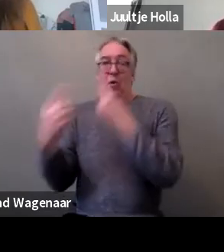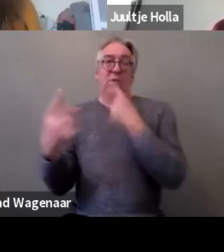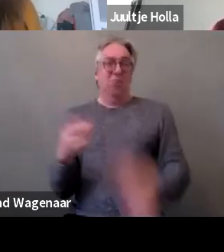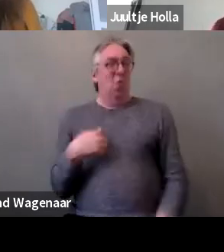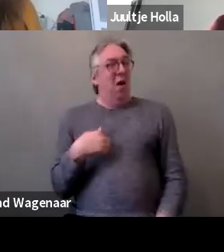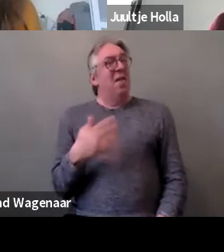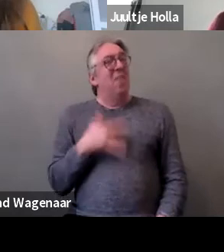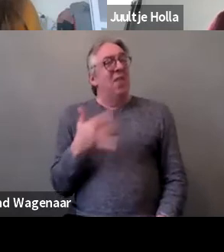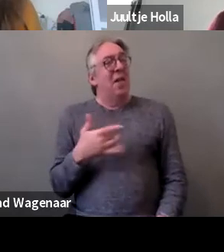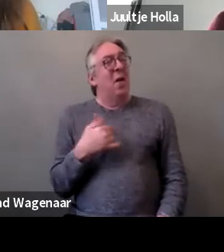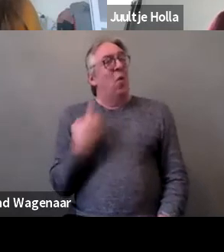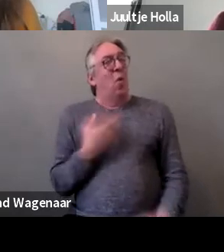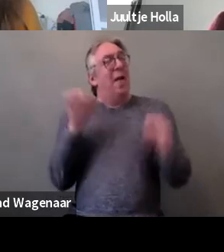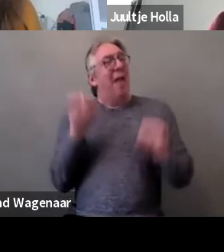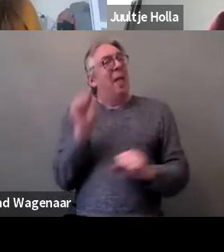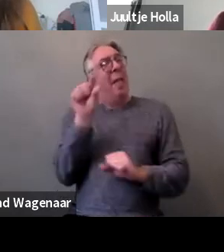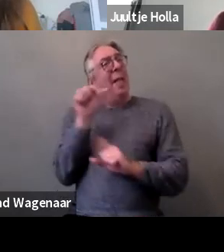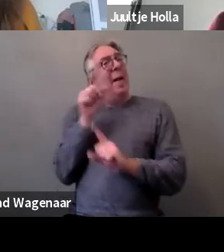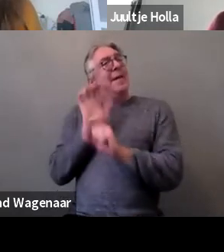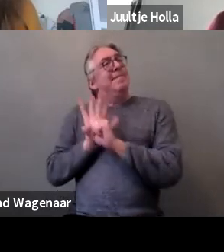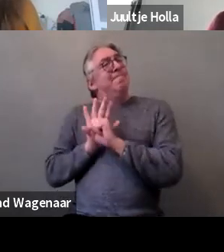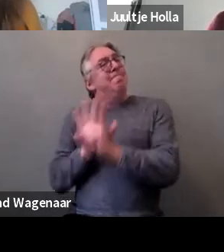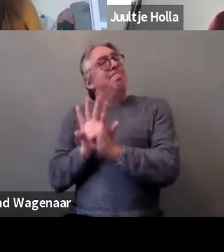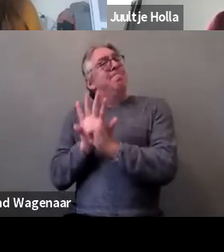in order to engage with States, because in the end